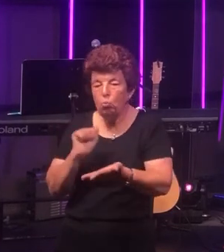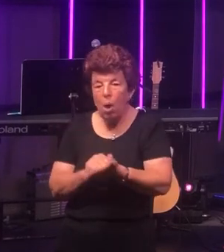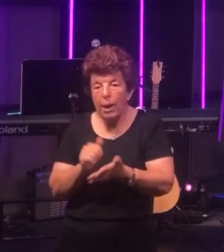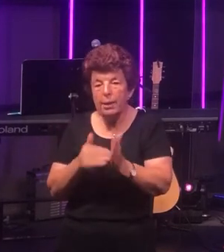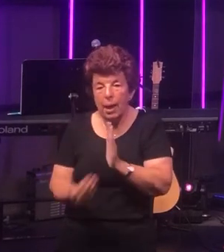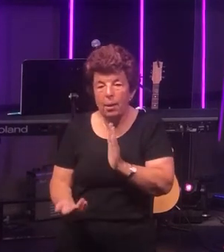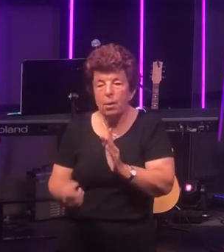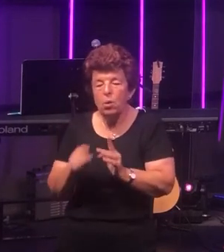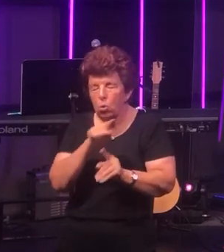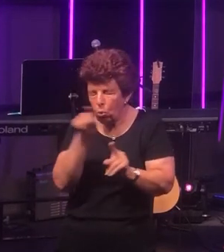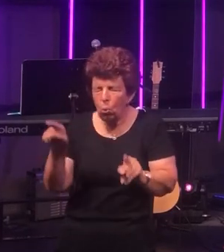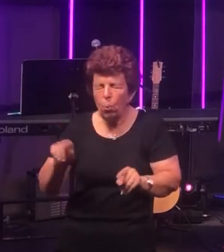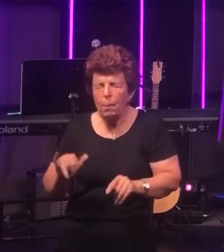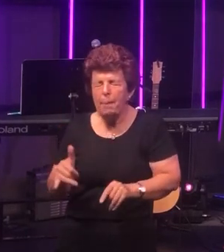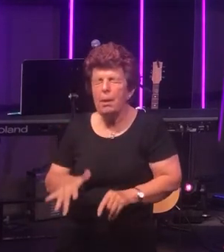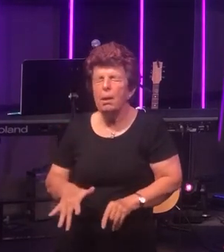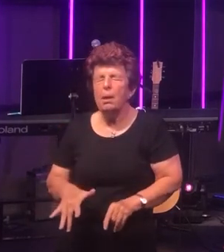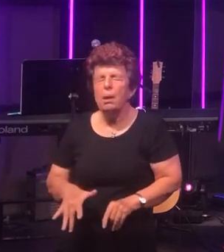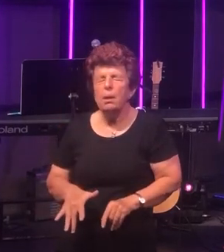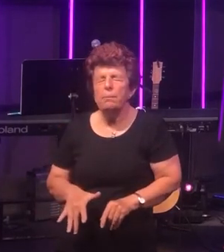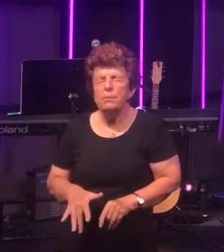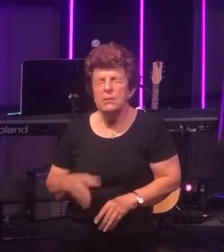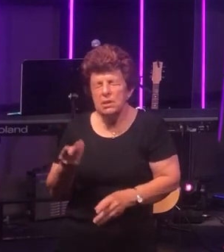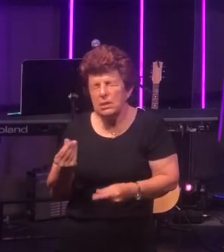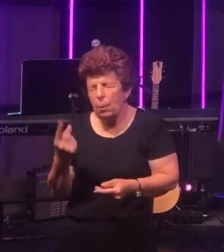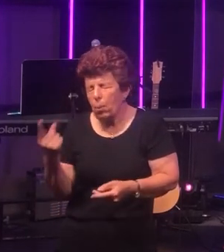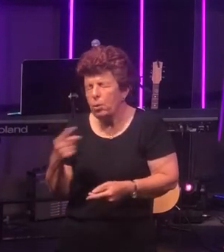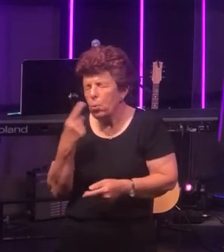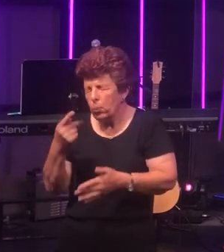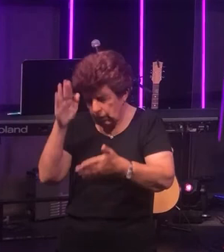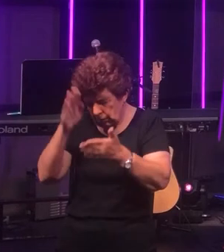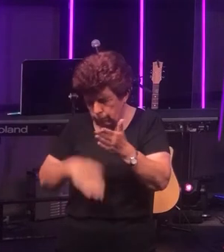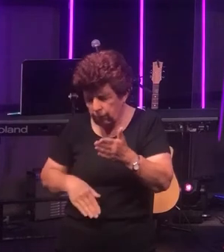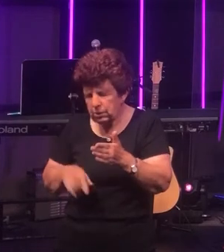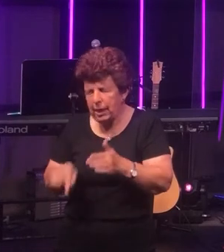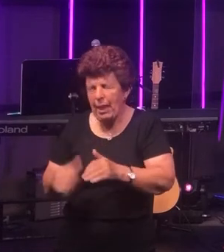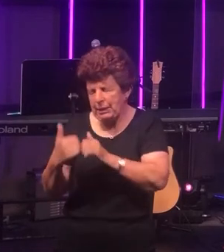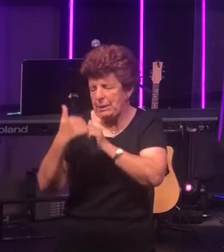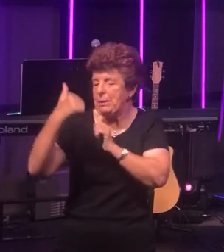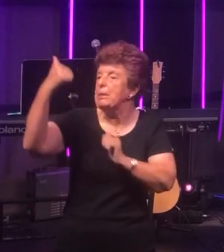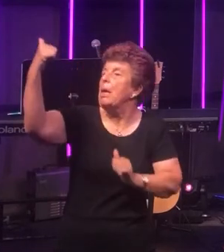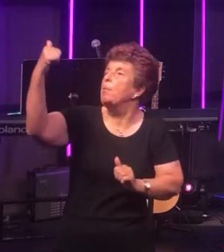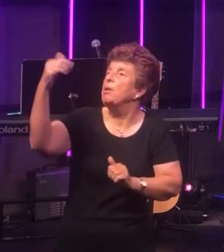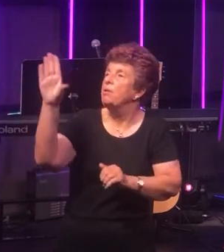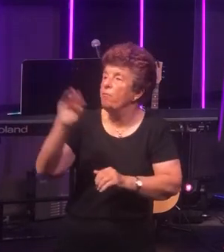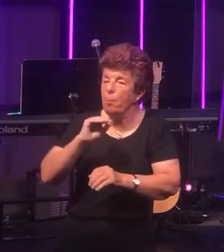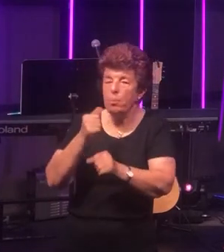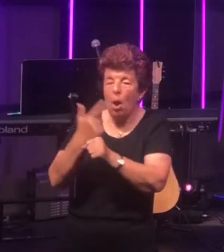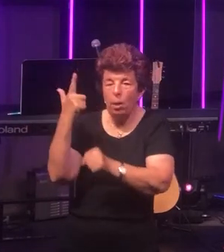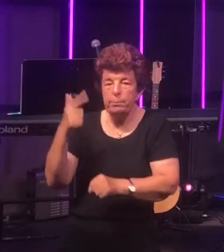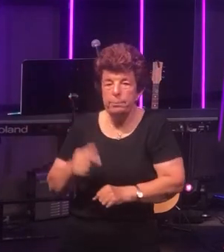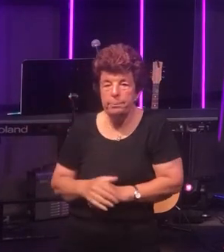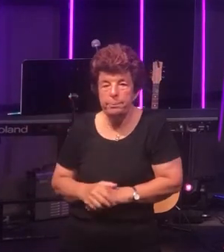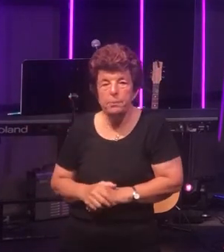you may be someone who is experiencing that separation from God.